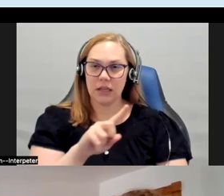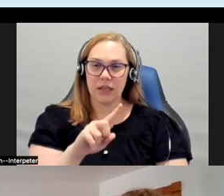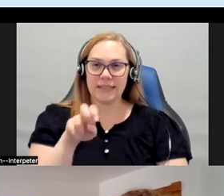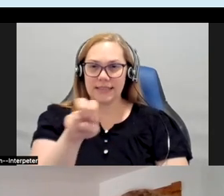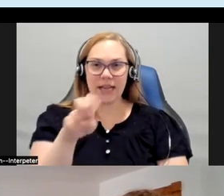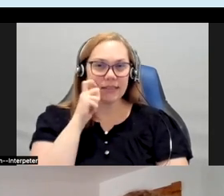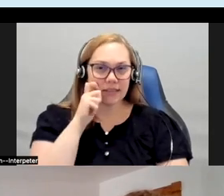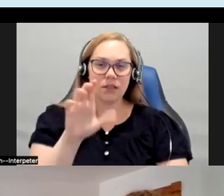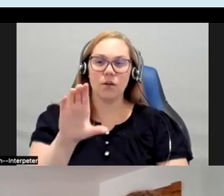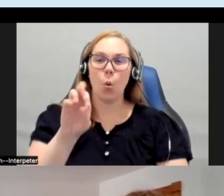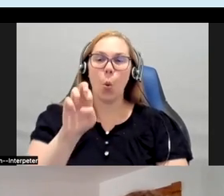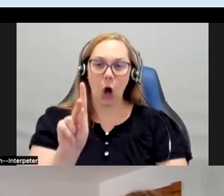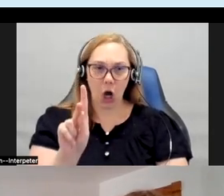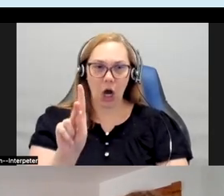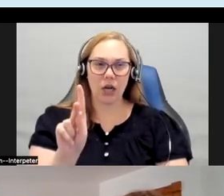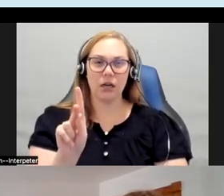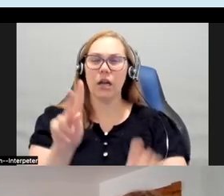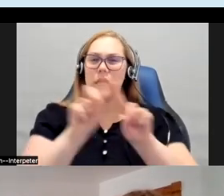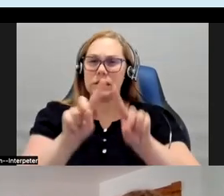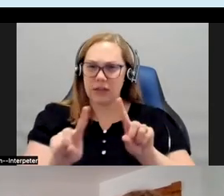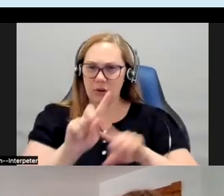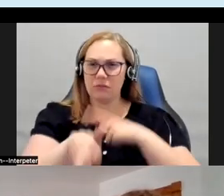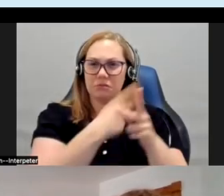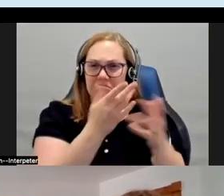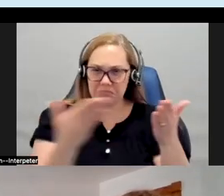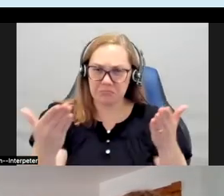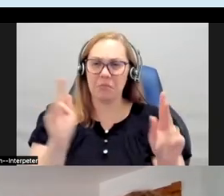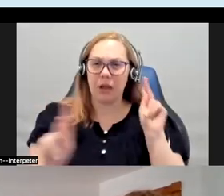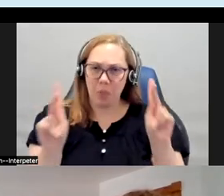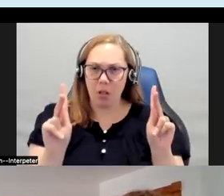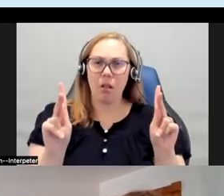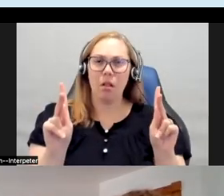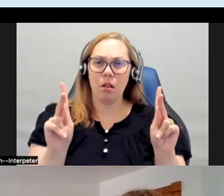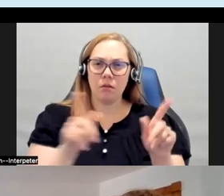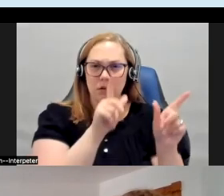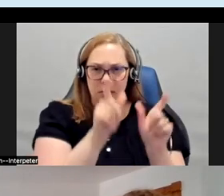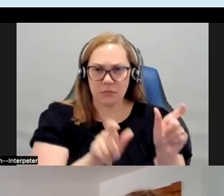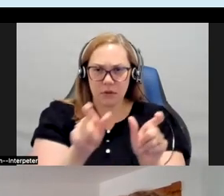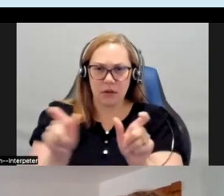Cork and all sorts of things I thought people could experience more with their